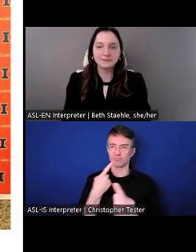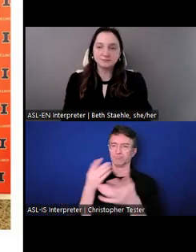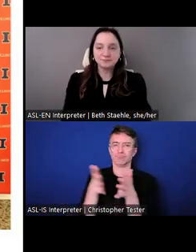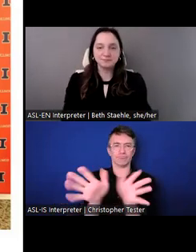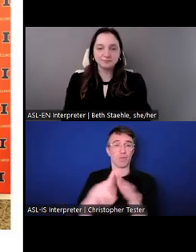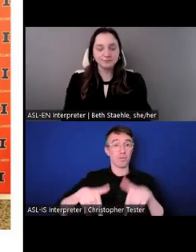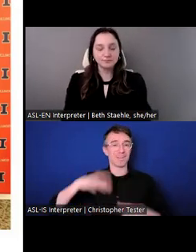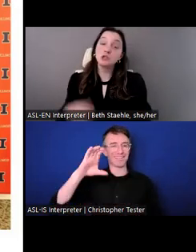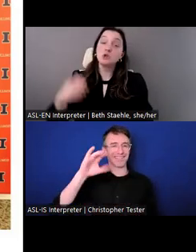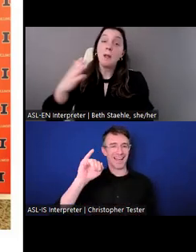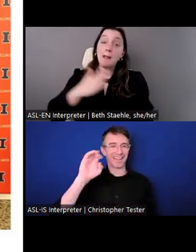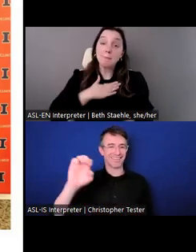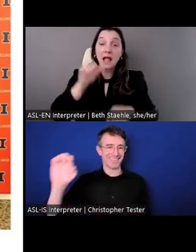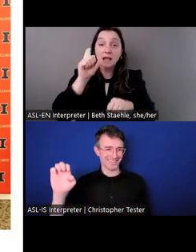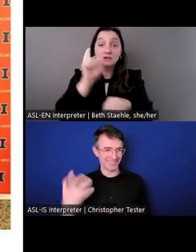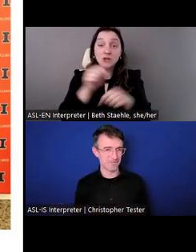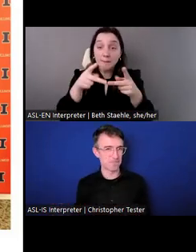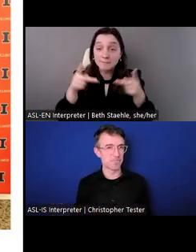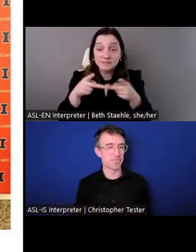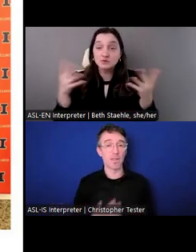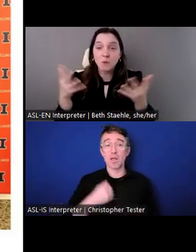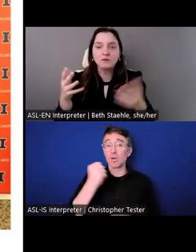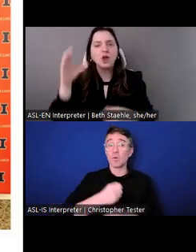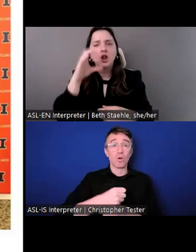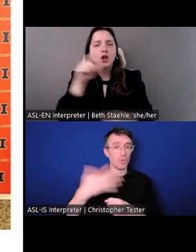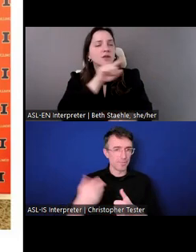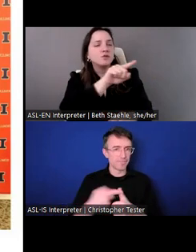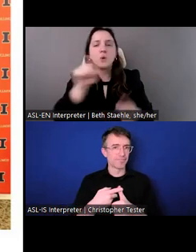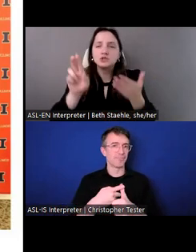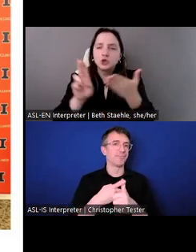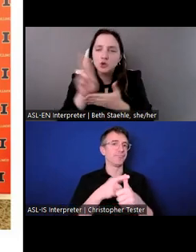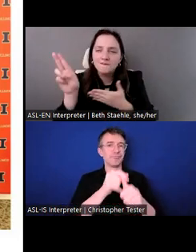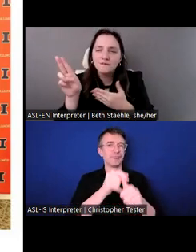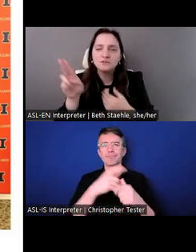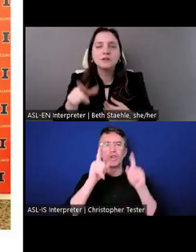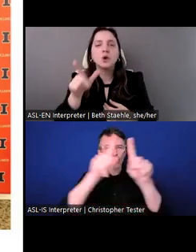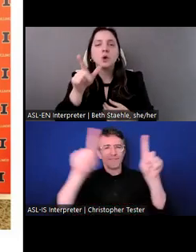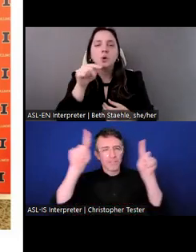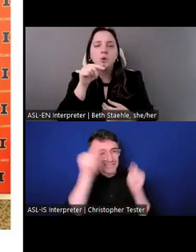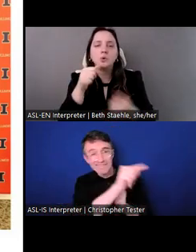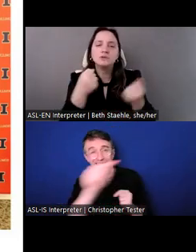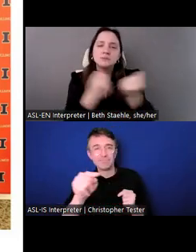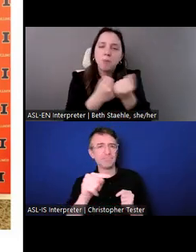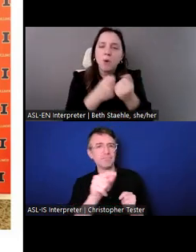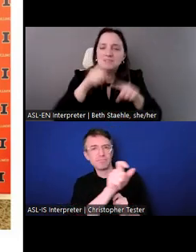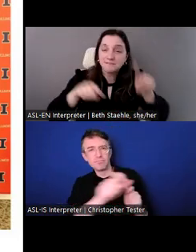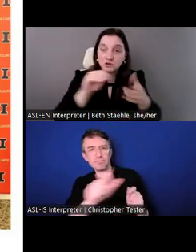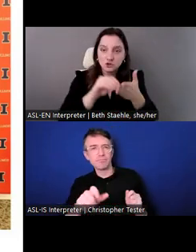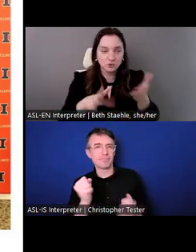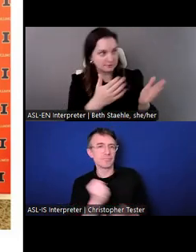that serve diverse populations of students. Our Passport Caravan. We gave away 10,000 pictures.